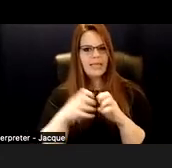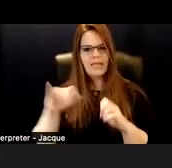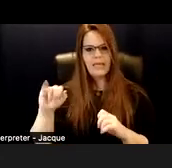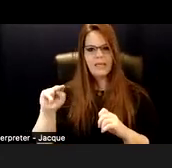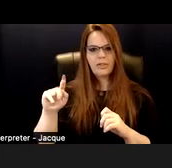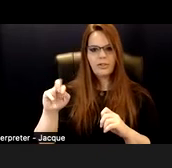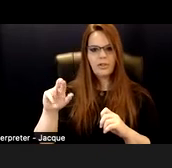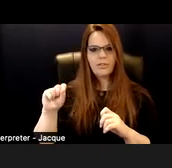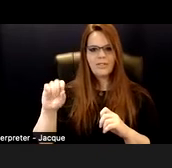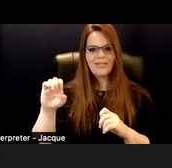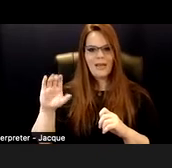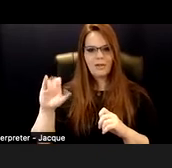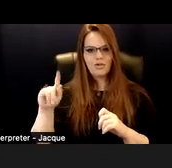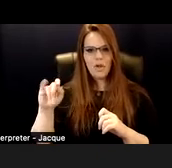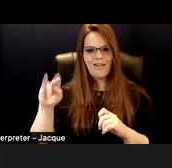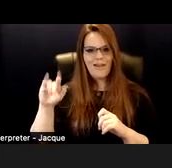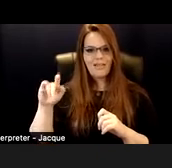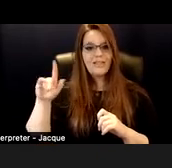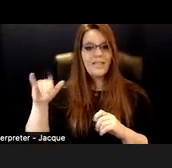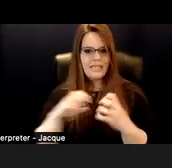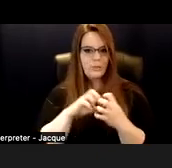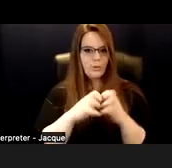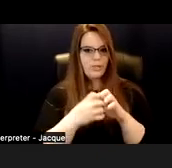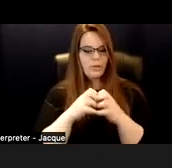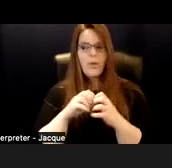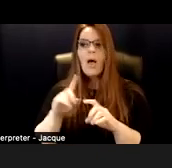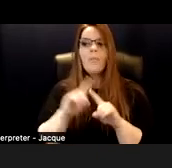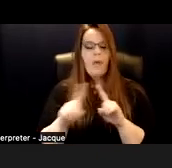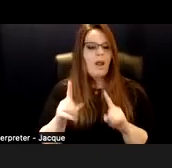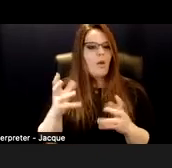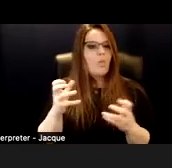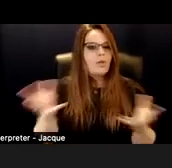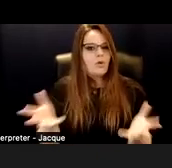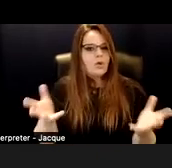that talks about the principles of disability justice more in depth.